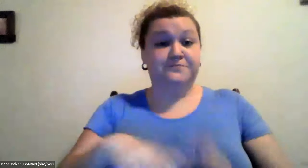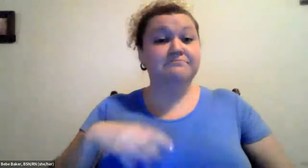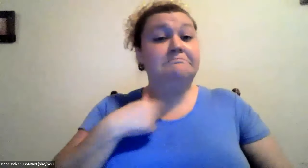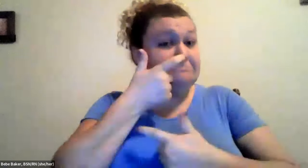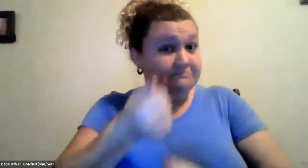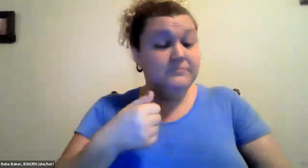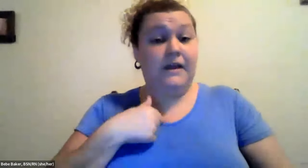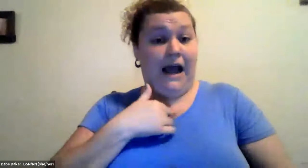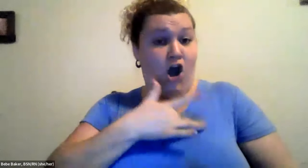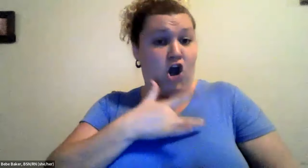Cristine Saunders: So.